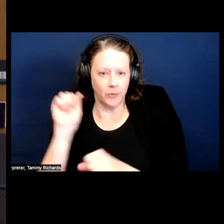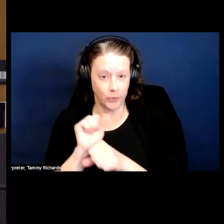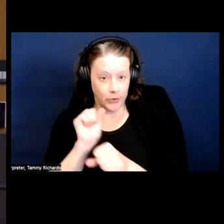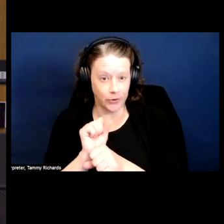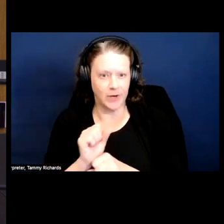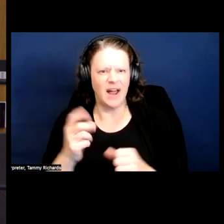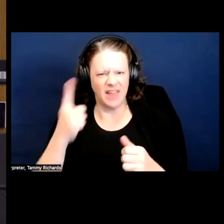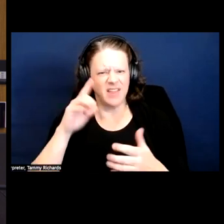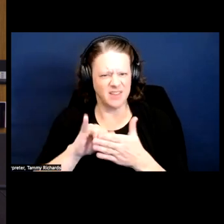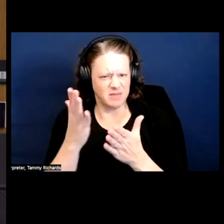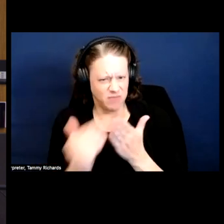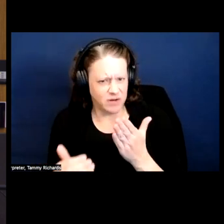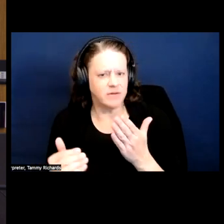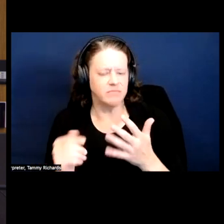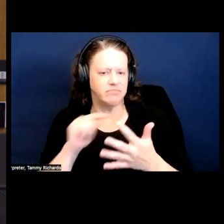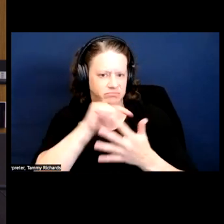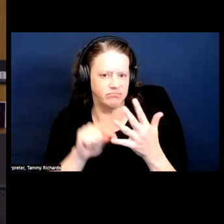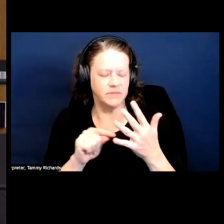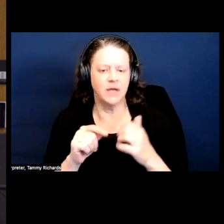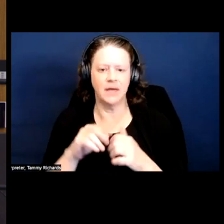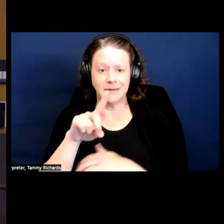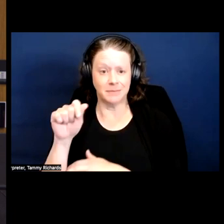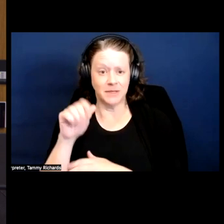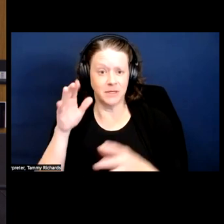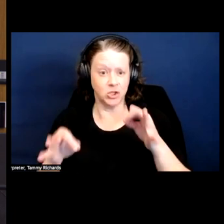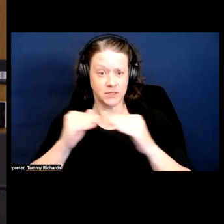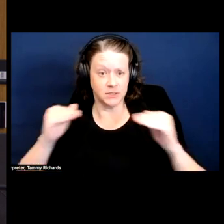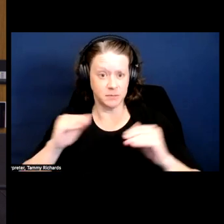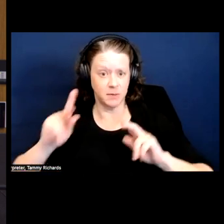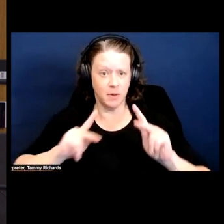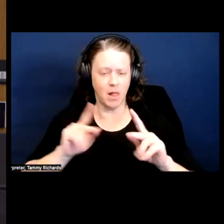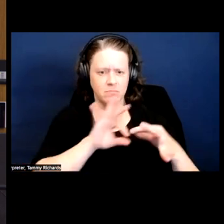And so I think that's part of it, is that more, like, disability justice folks connecting